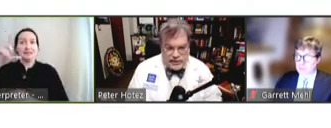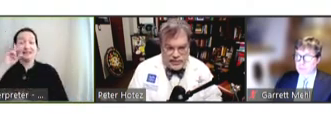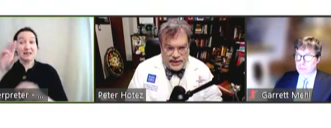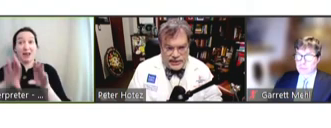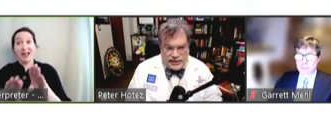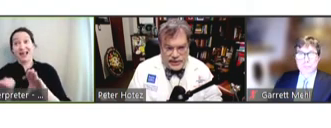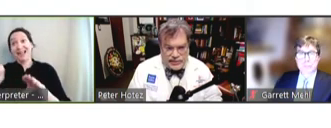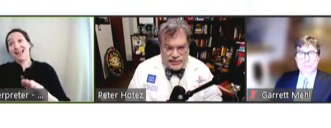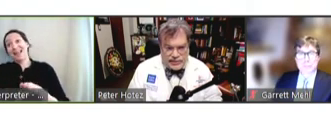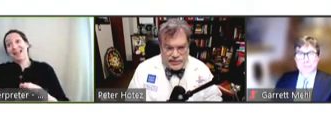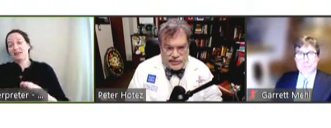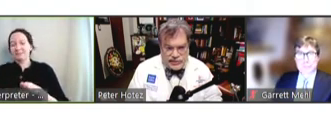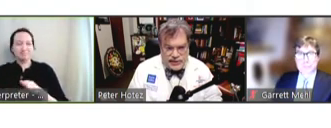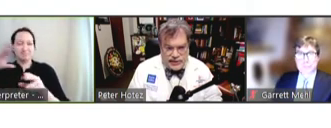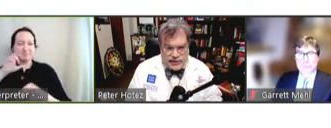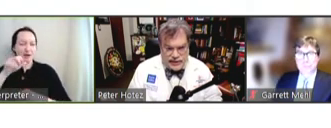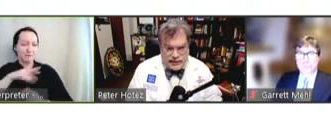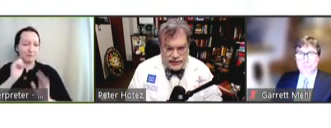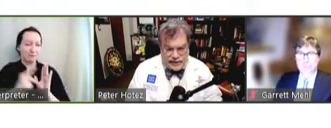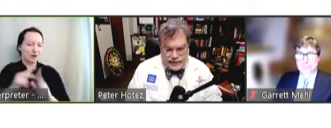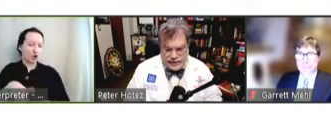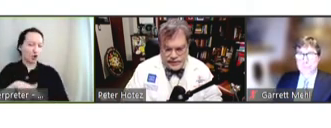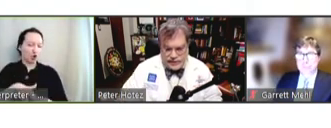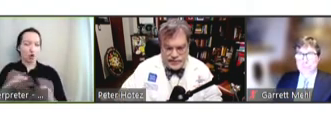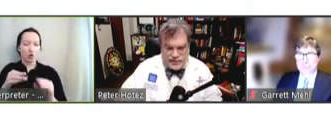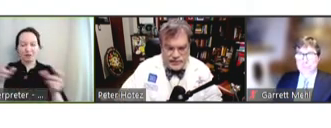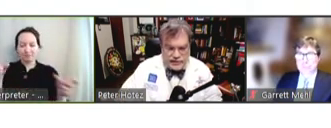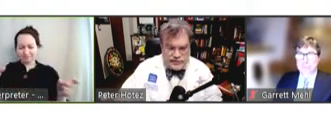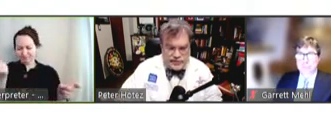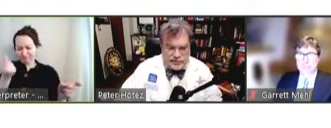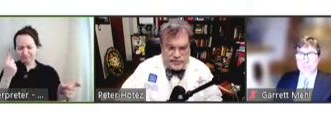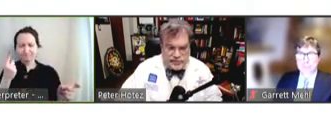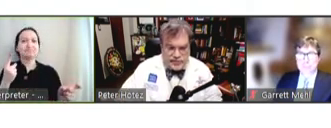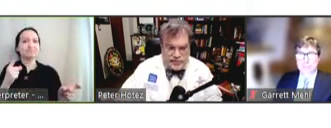to baseline, but the more we can get a handle on that, I think it would be extremely important.